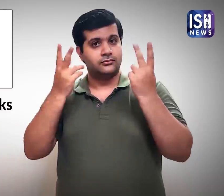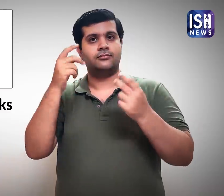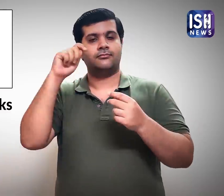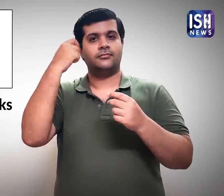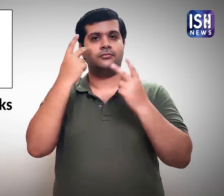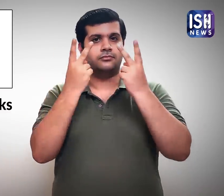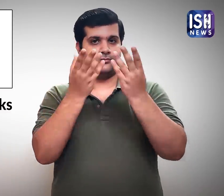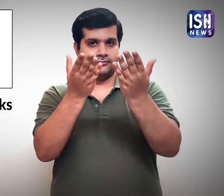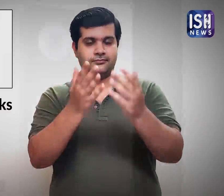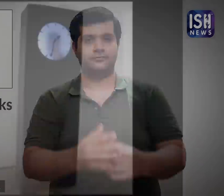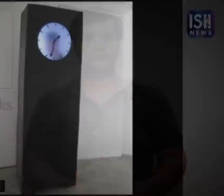Have a look at the video.